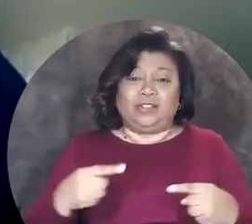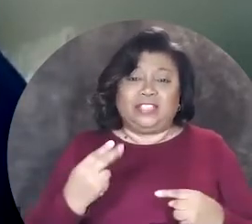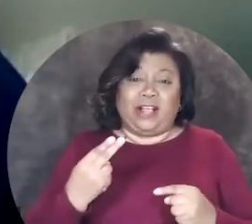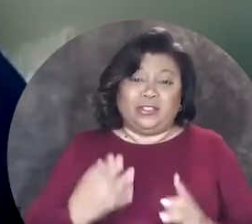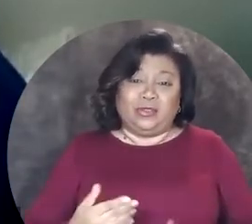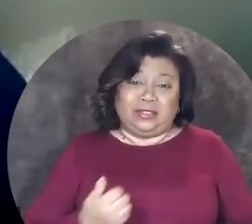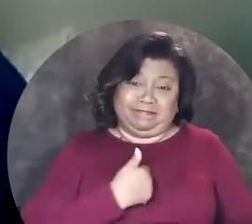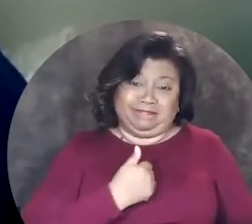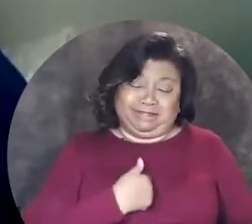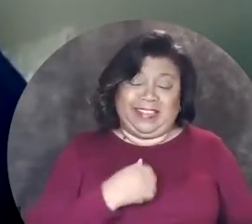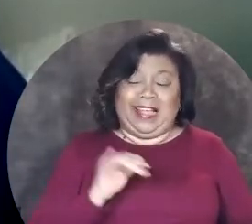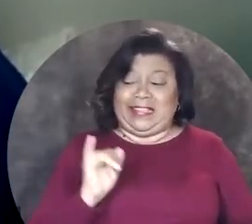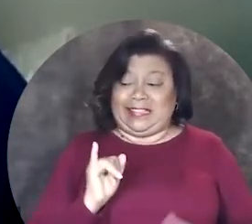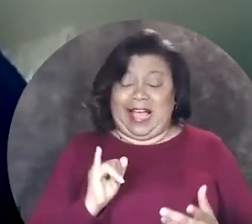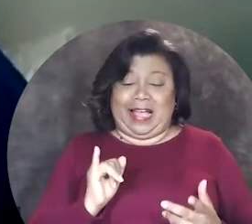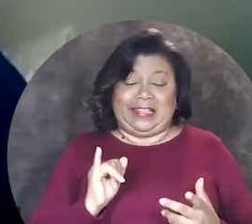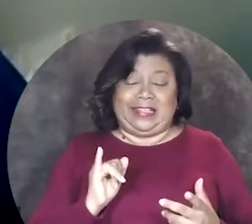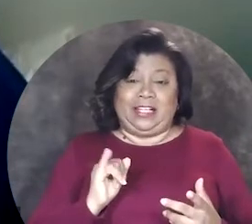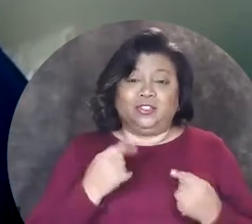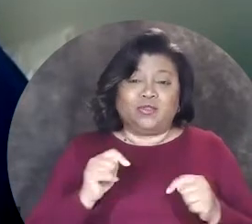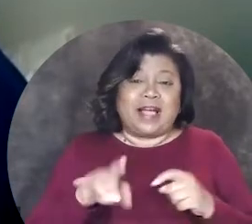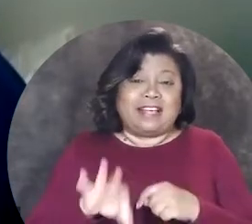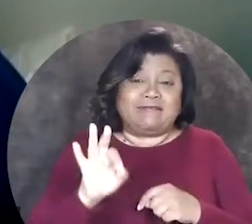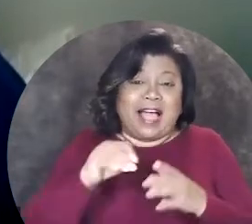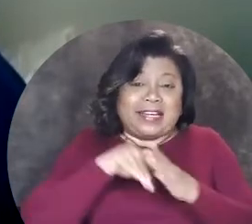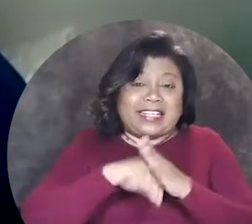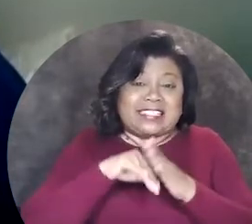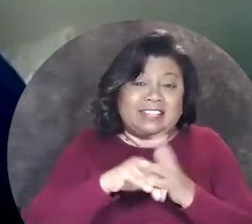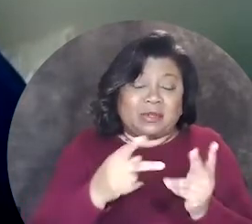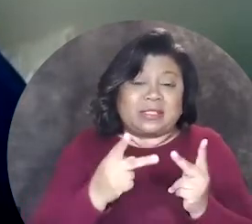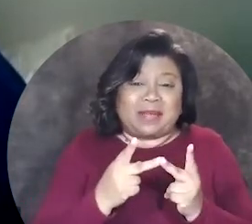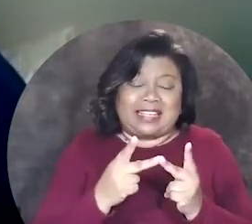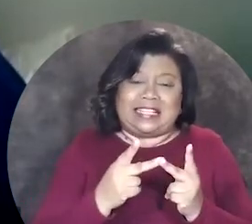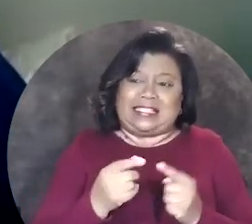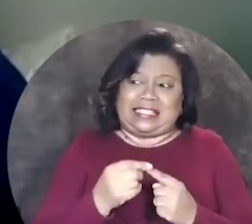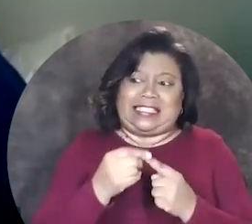as a wheelchair user, it's just like, trying to find accessible spaces especially